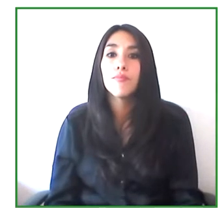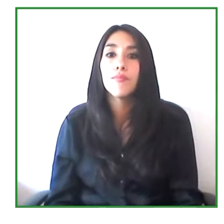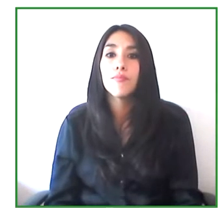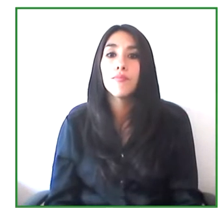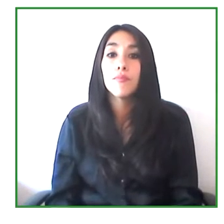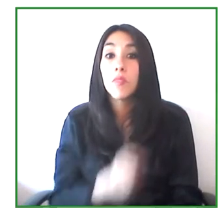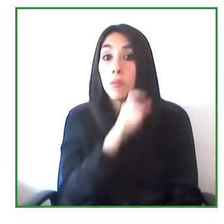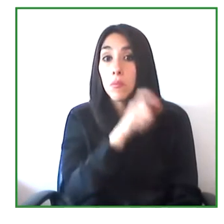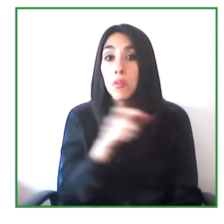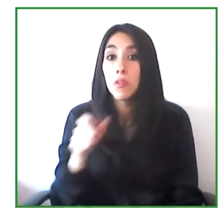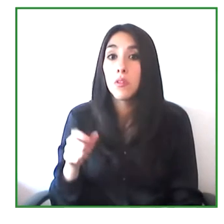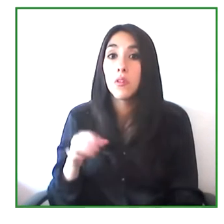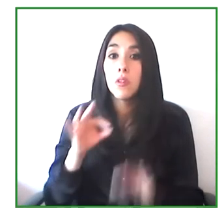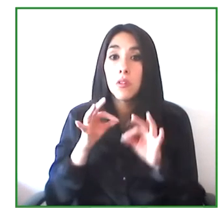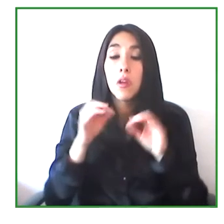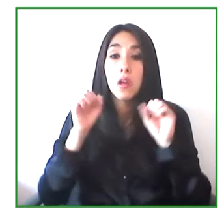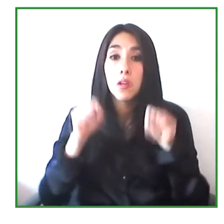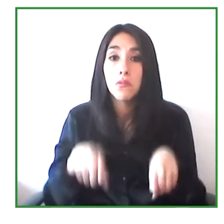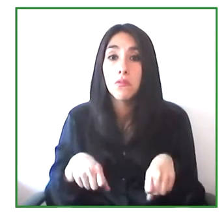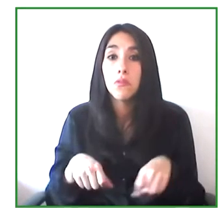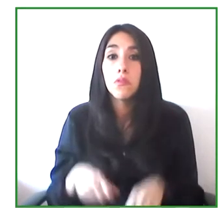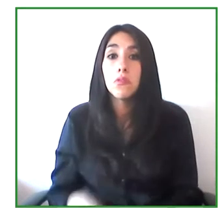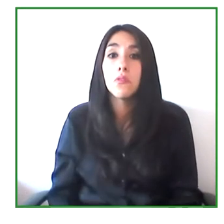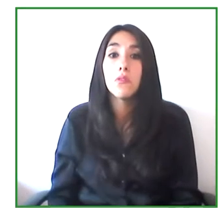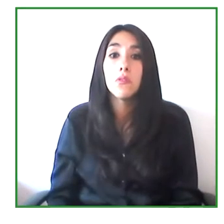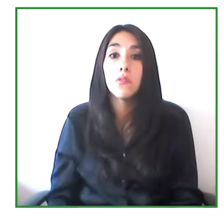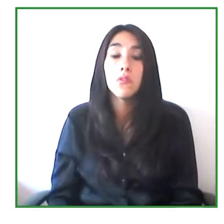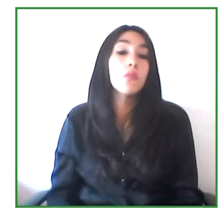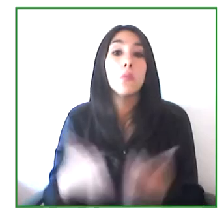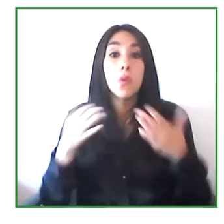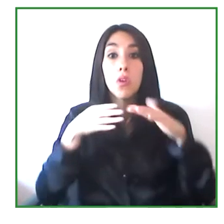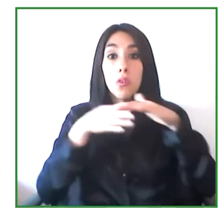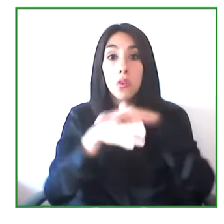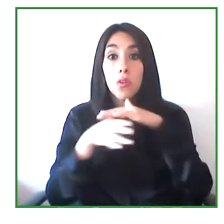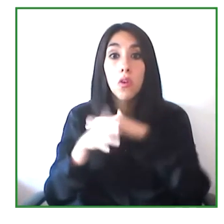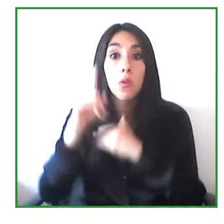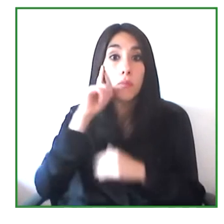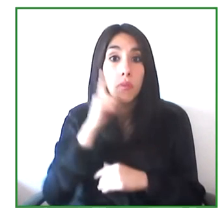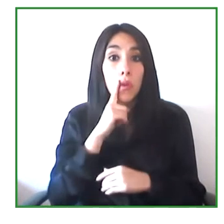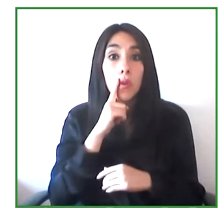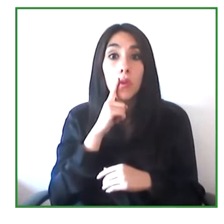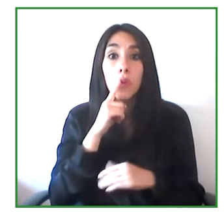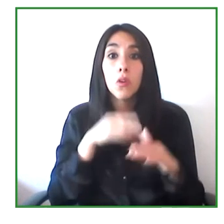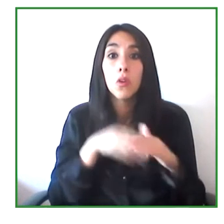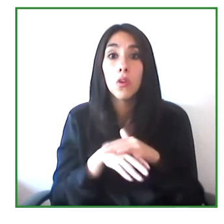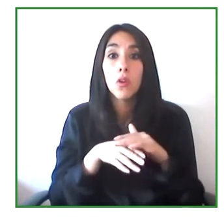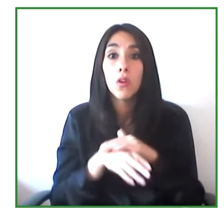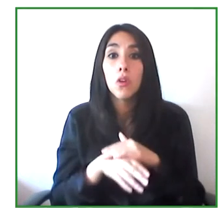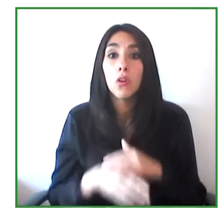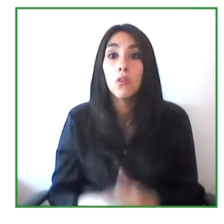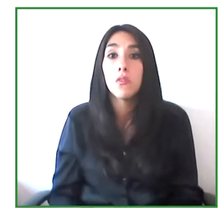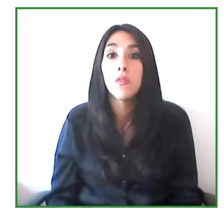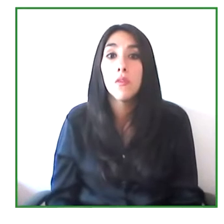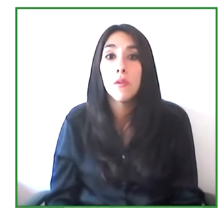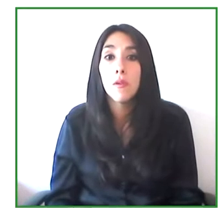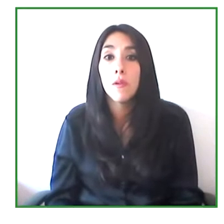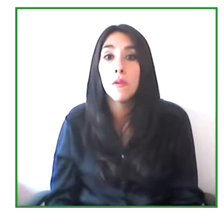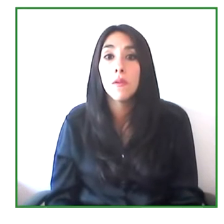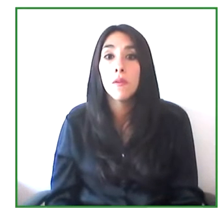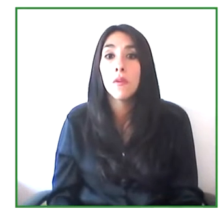so that the deaf can access, for example, a health care center or a nursery. And so